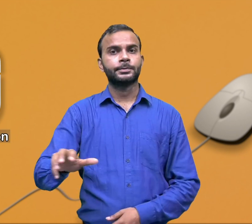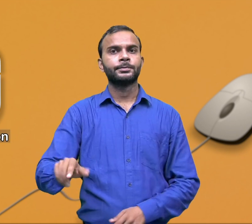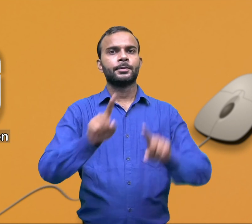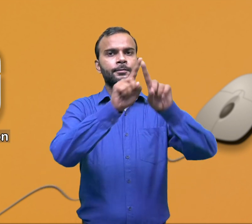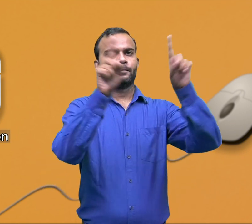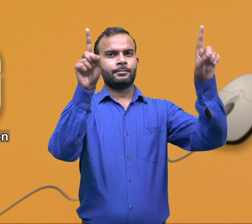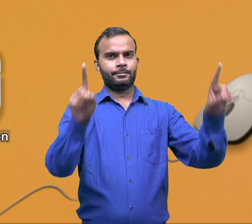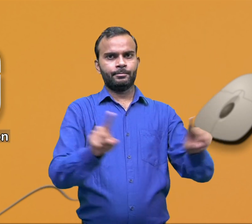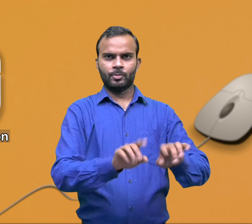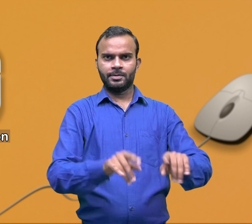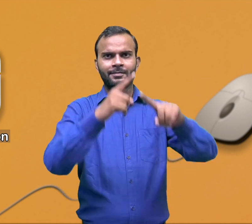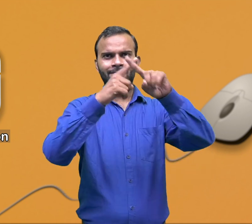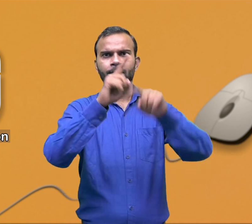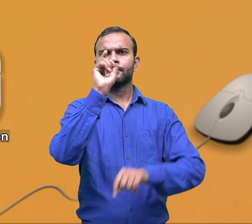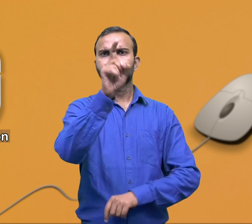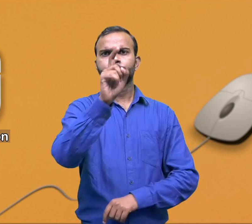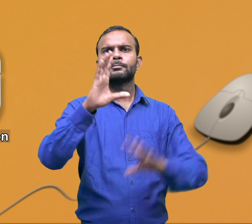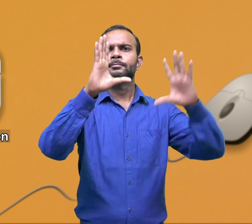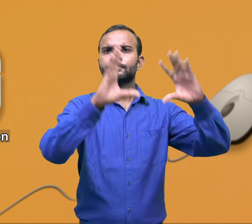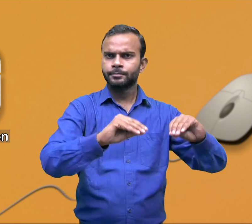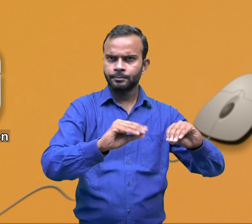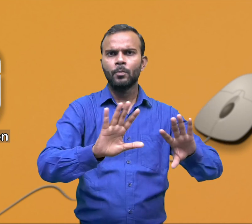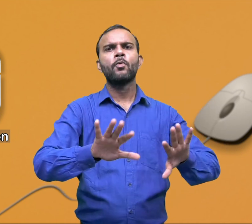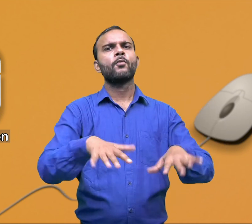The left button on a mouse is used to click,